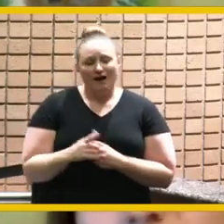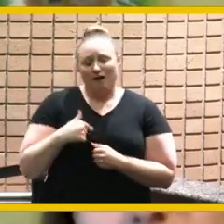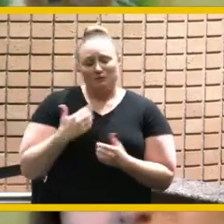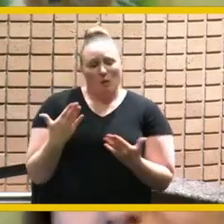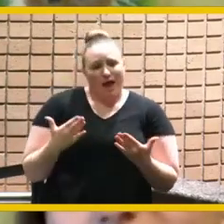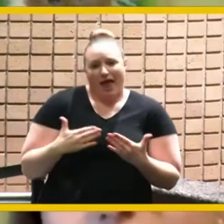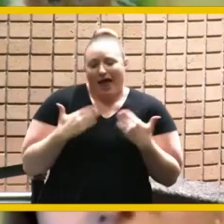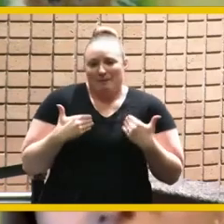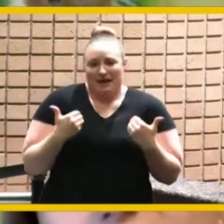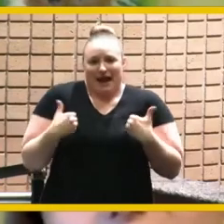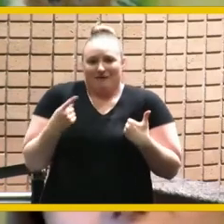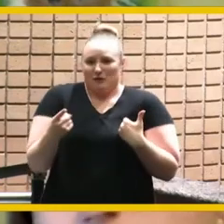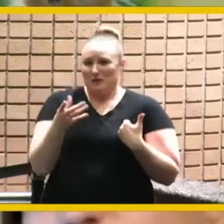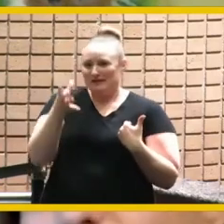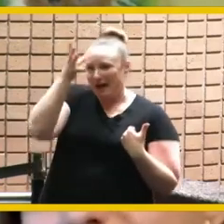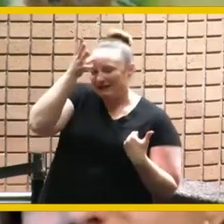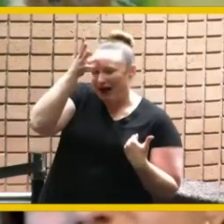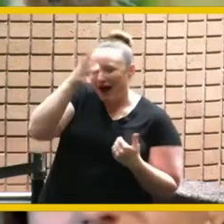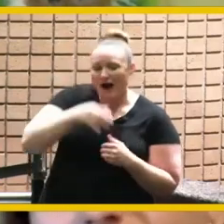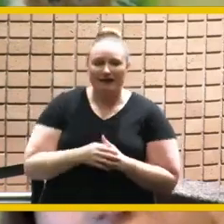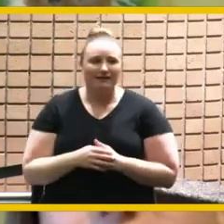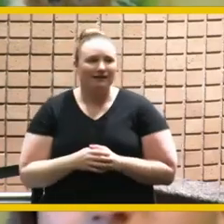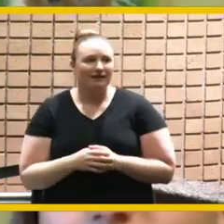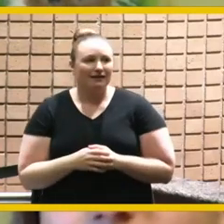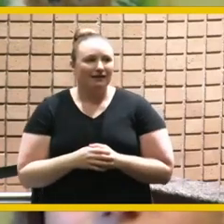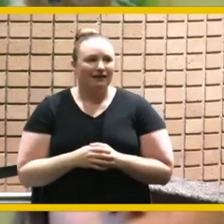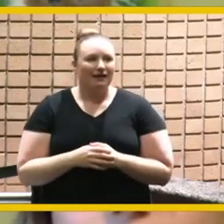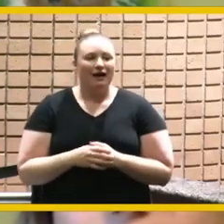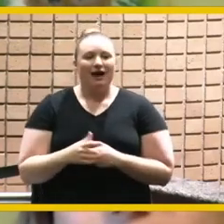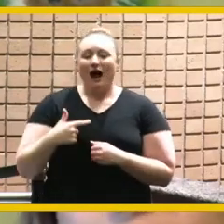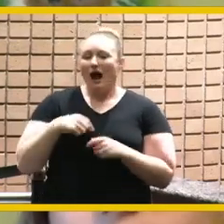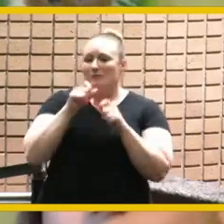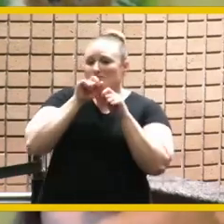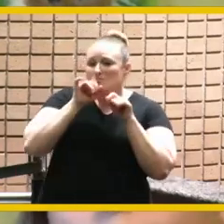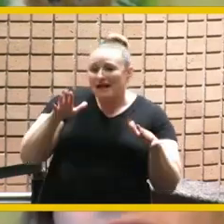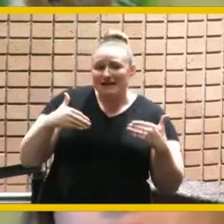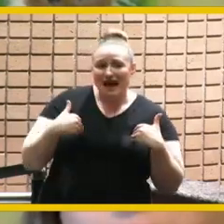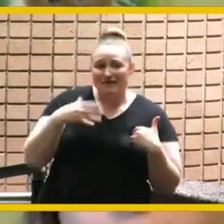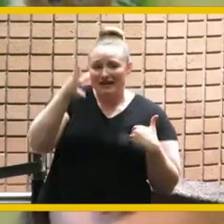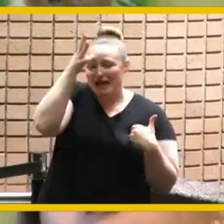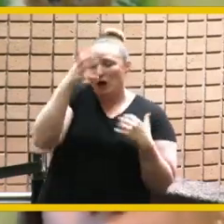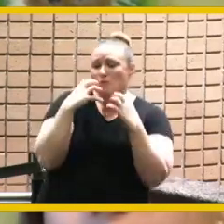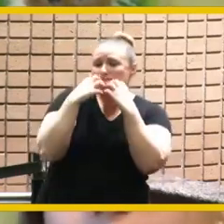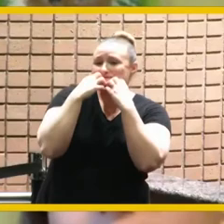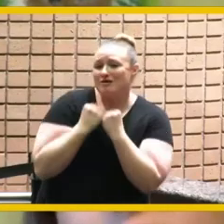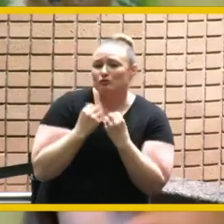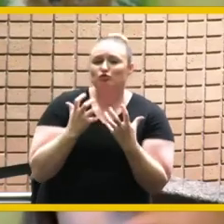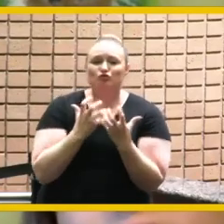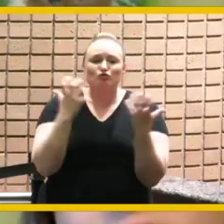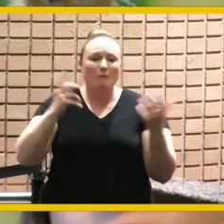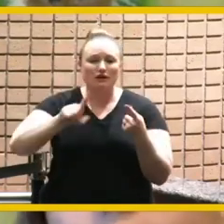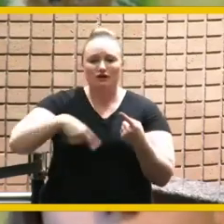as my dad i'm so blessed that i have a dad who cares so much about our community and houses